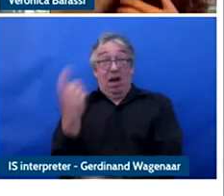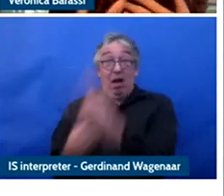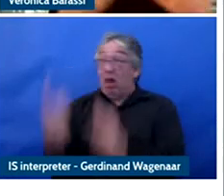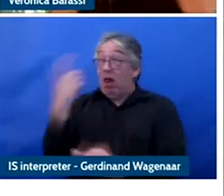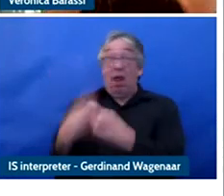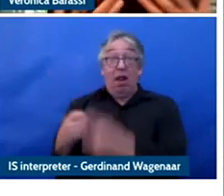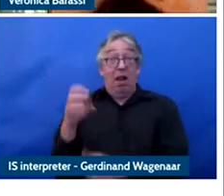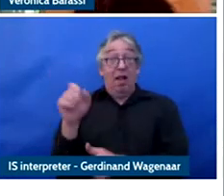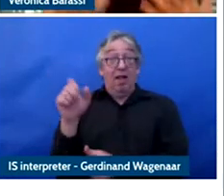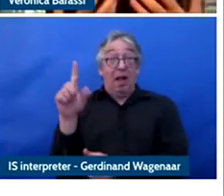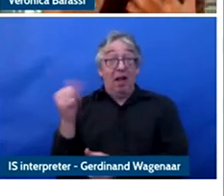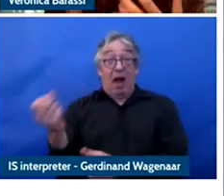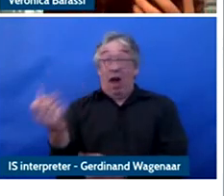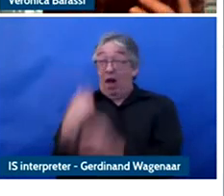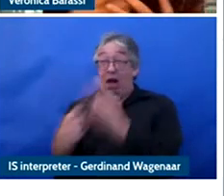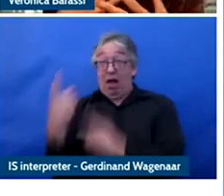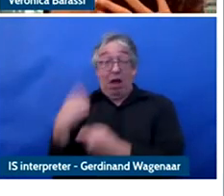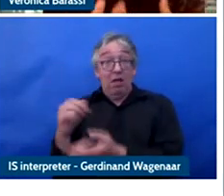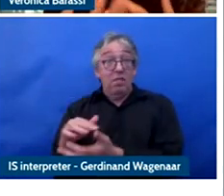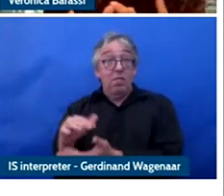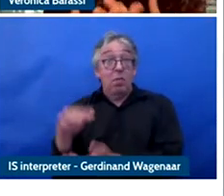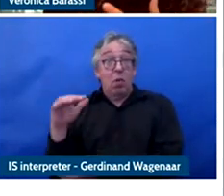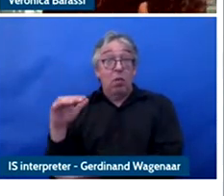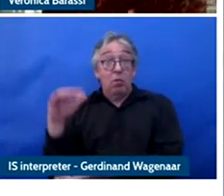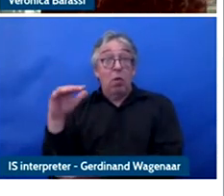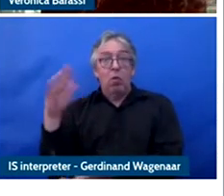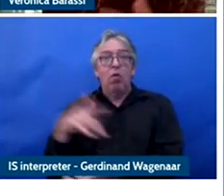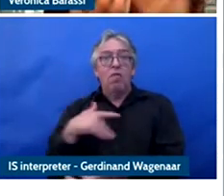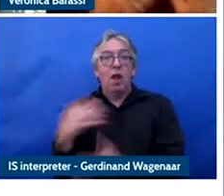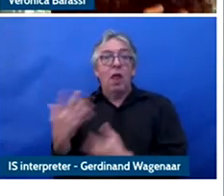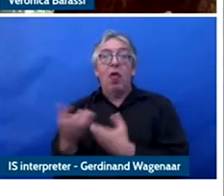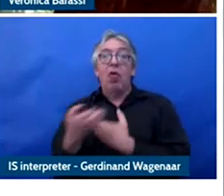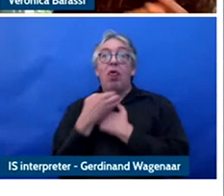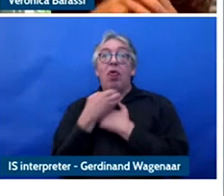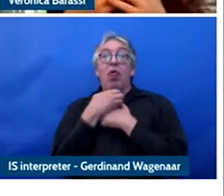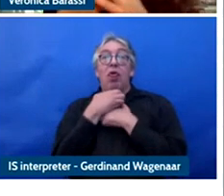asked for them and they were being aware of this data identification of